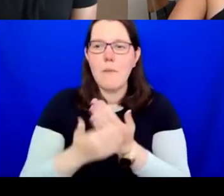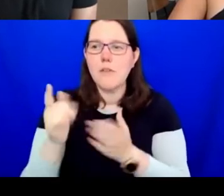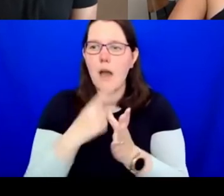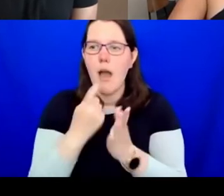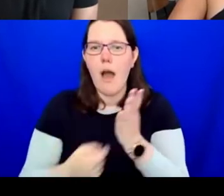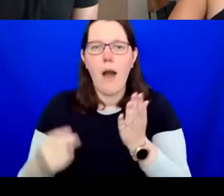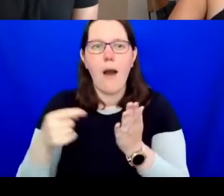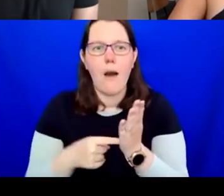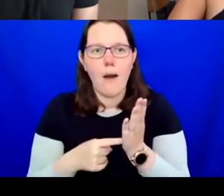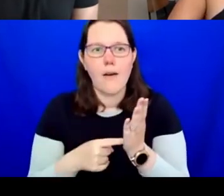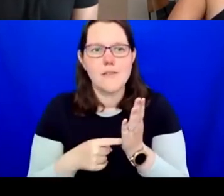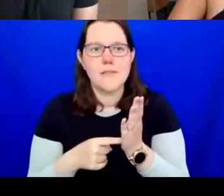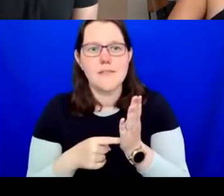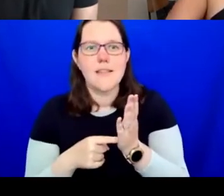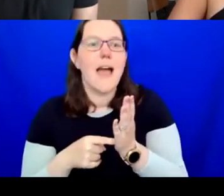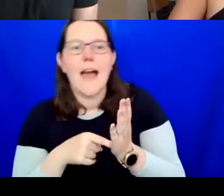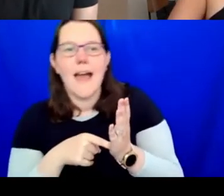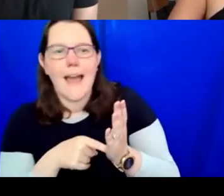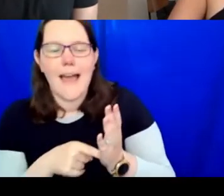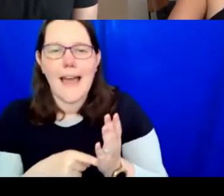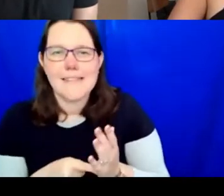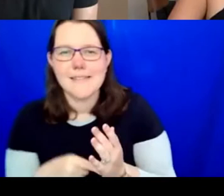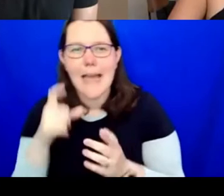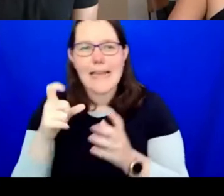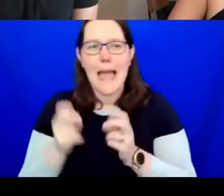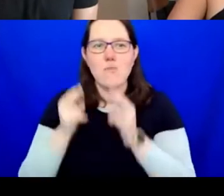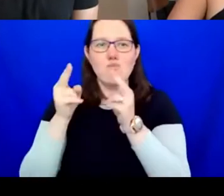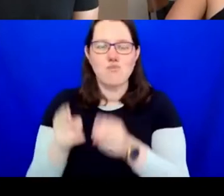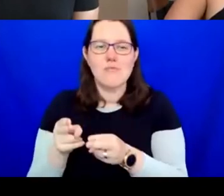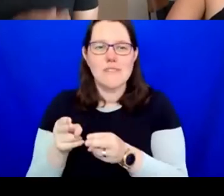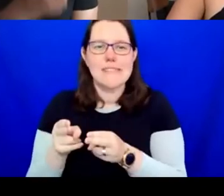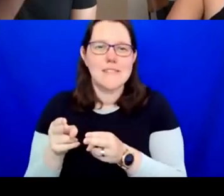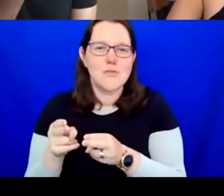Today's session Rocking the Boat is the first in a series of three events about curating